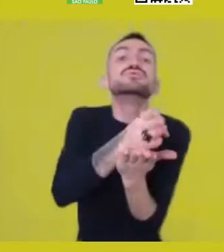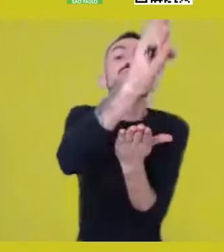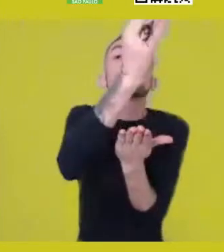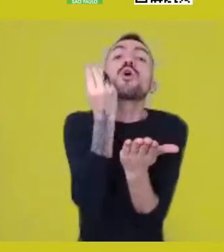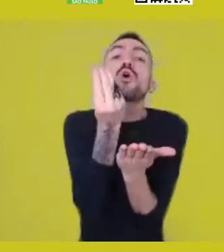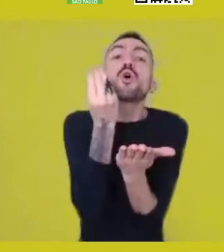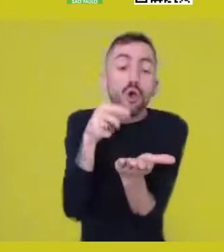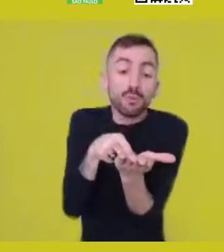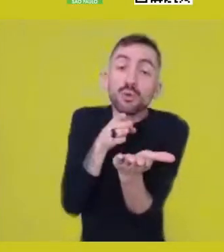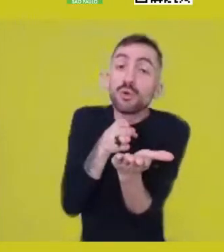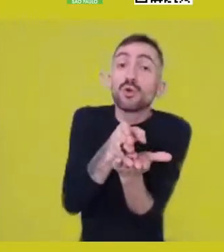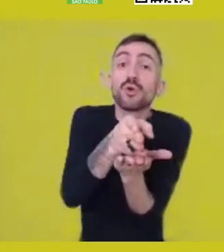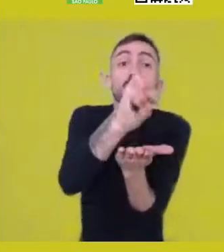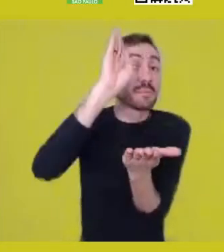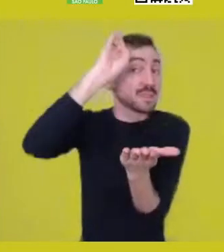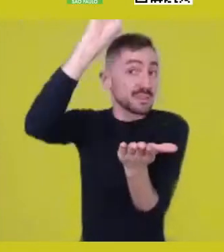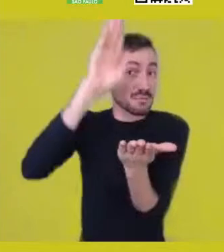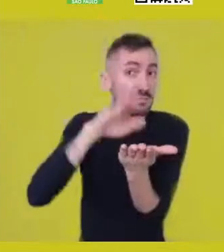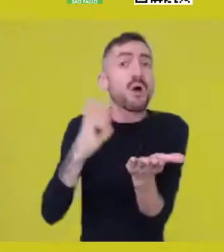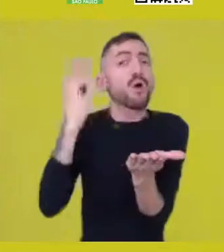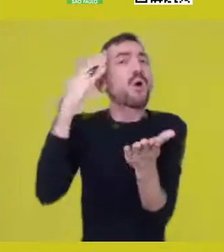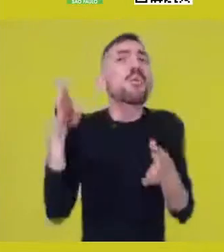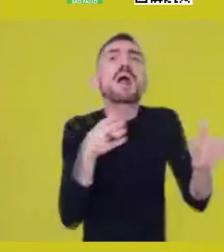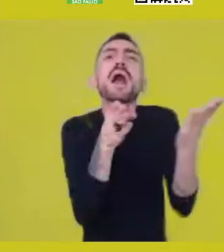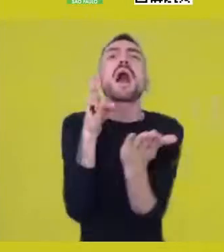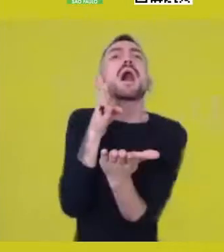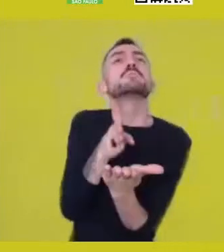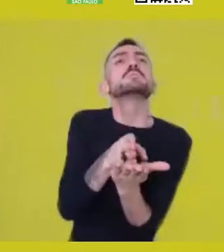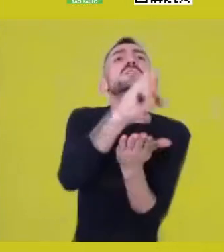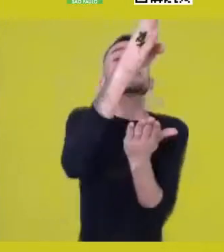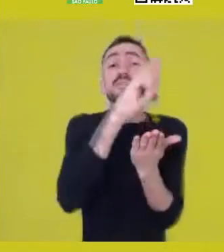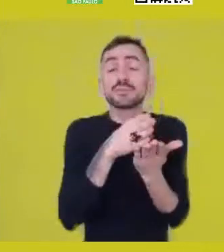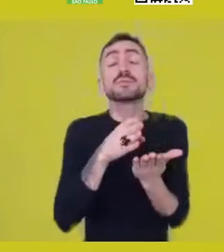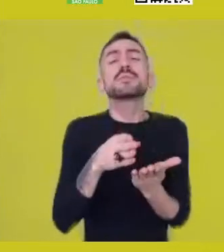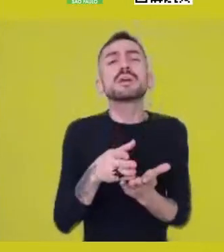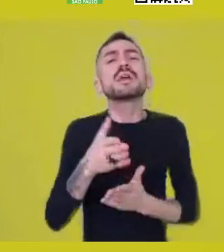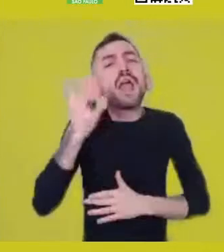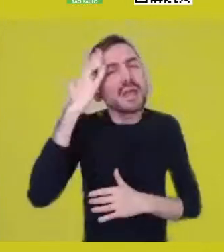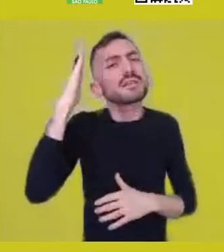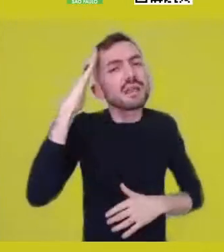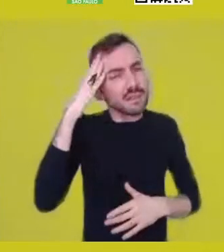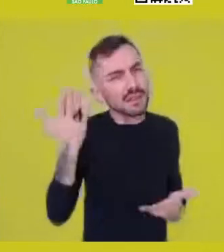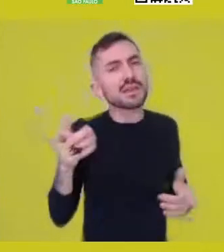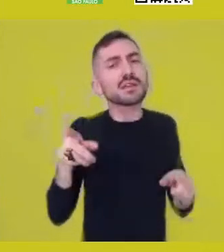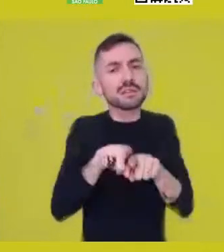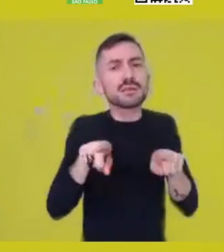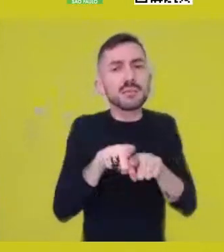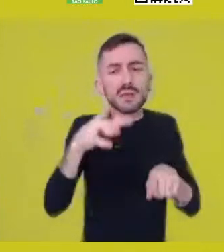it is important to understand how this human being is formed,